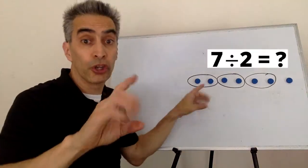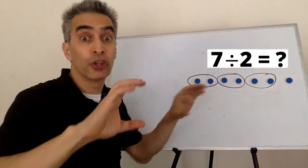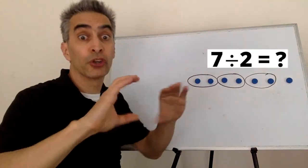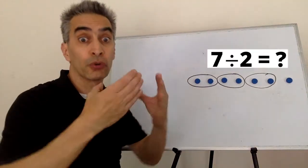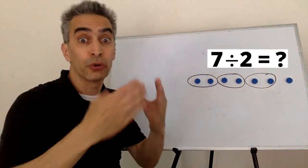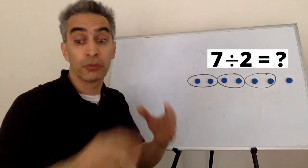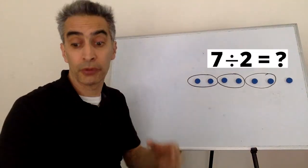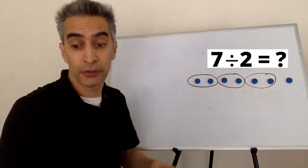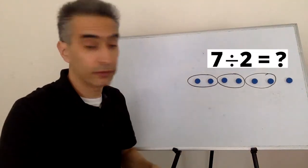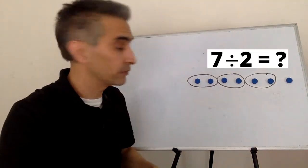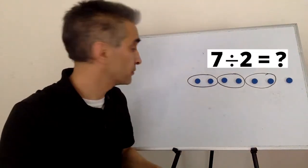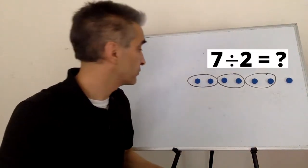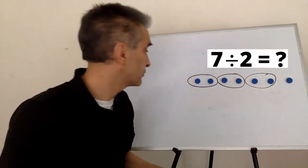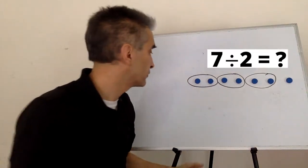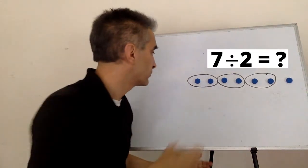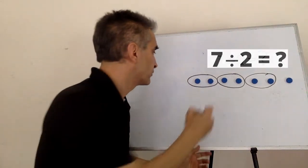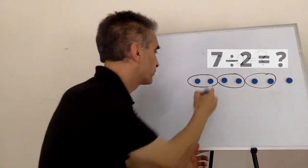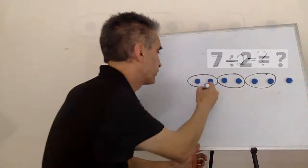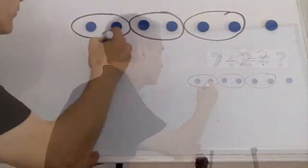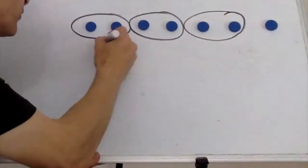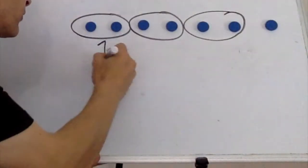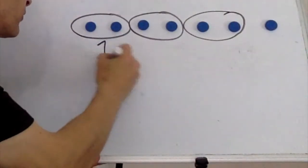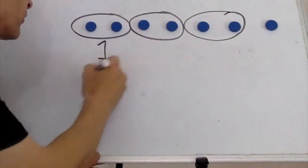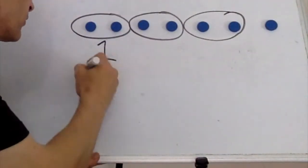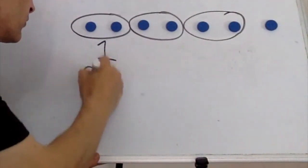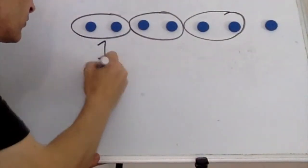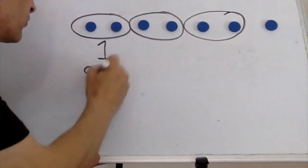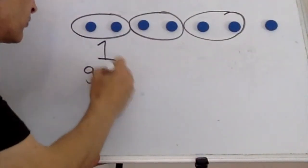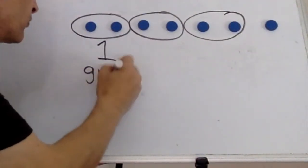One group here.